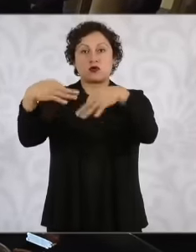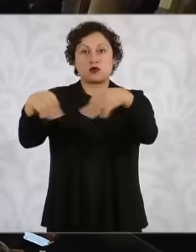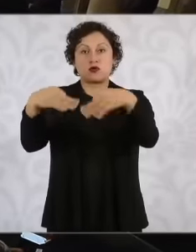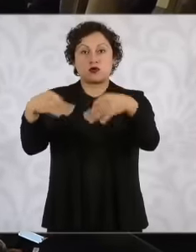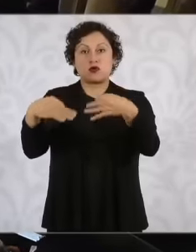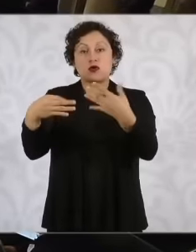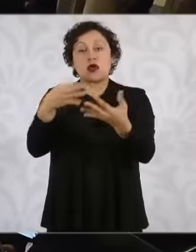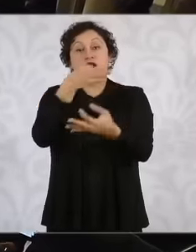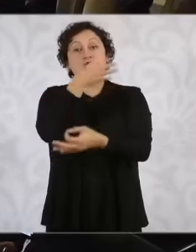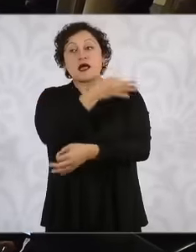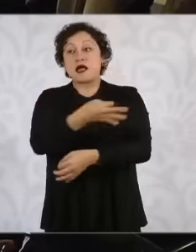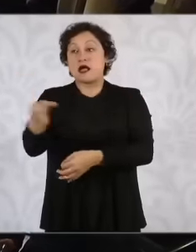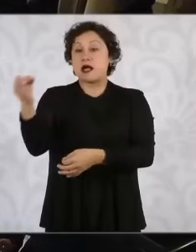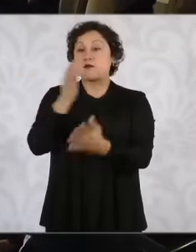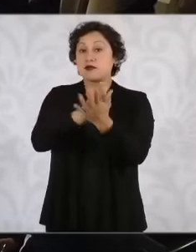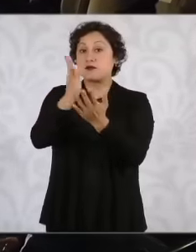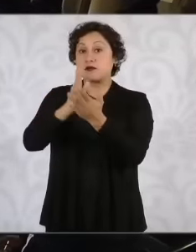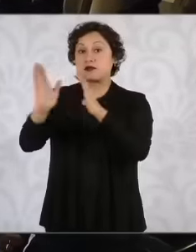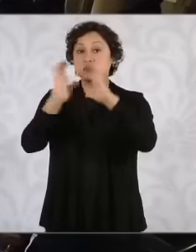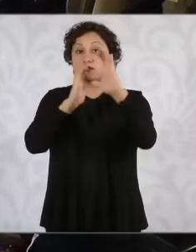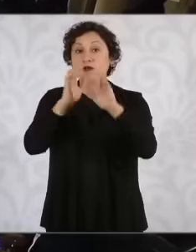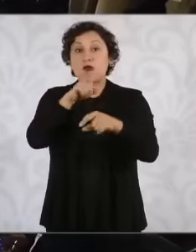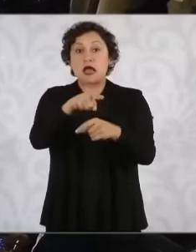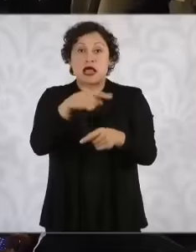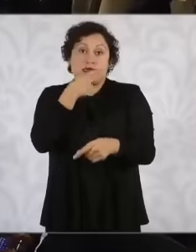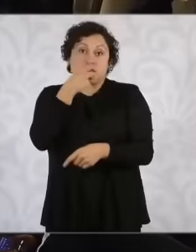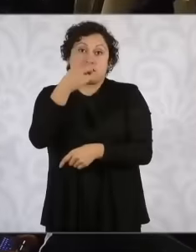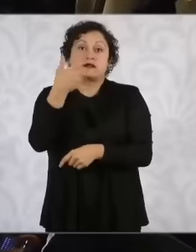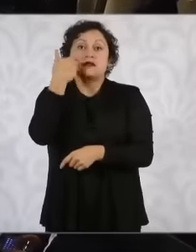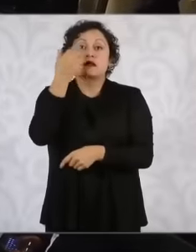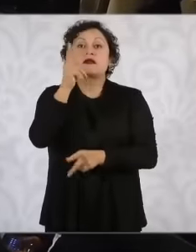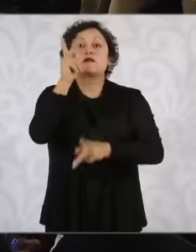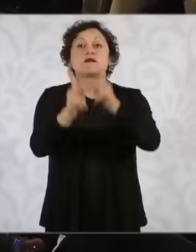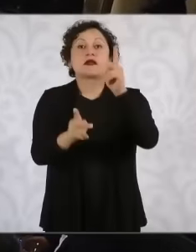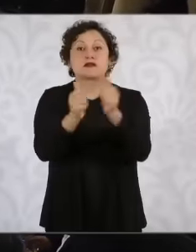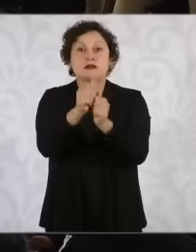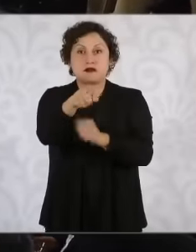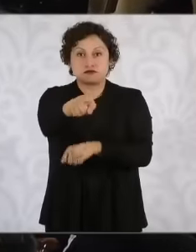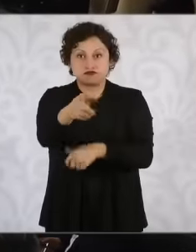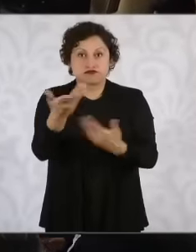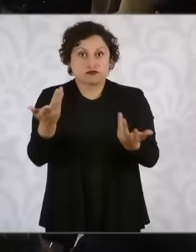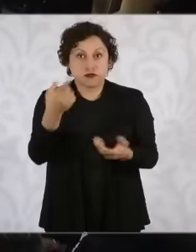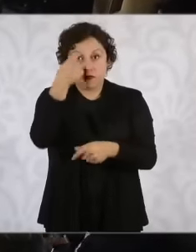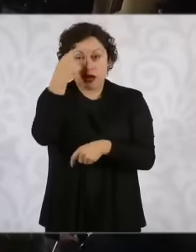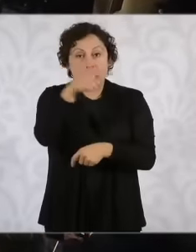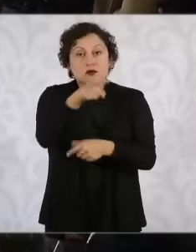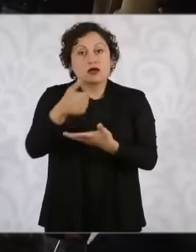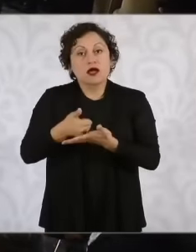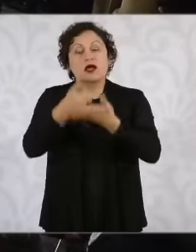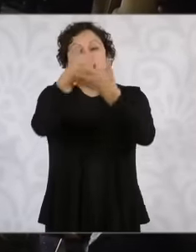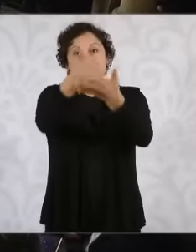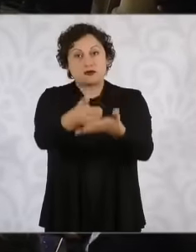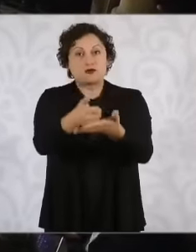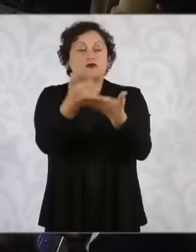to talk to you to That in this way you support them and there is a resolution in